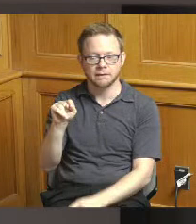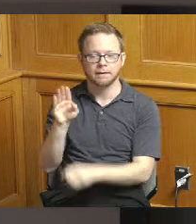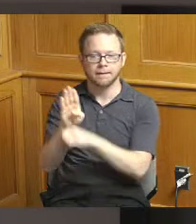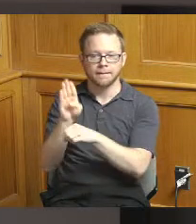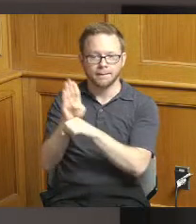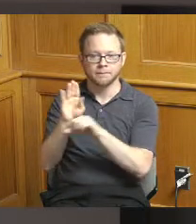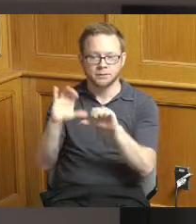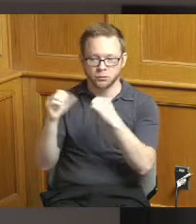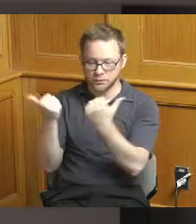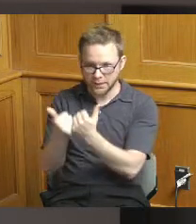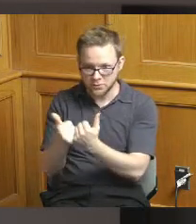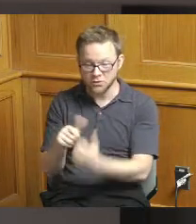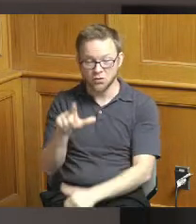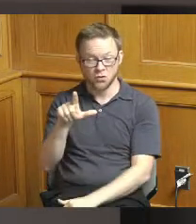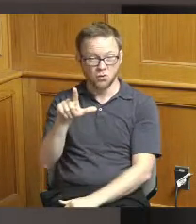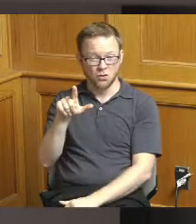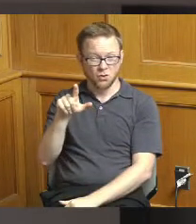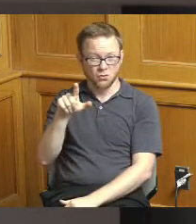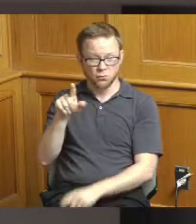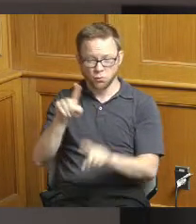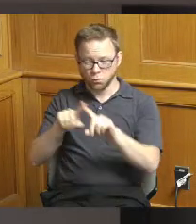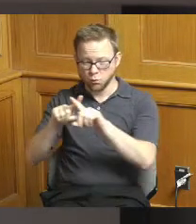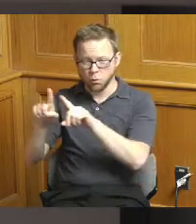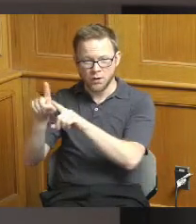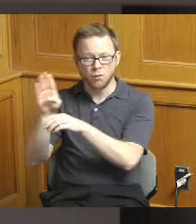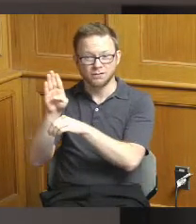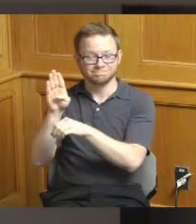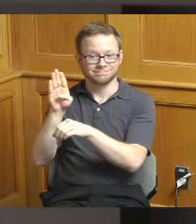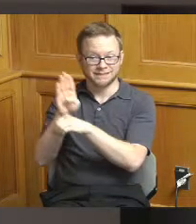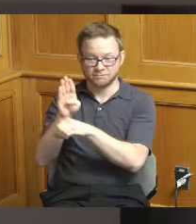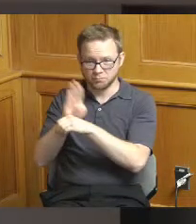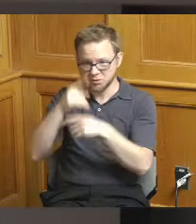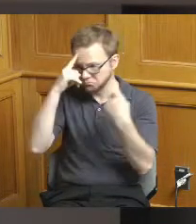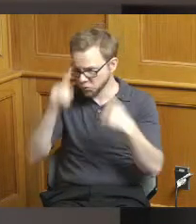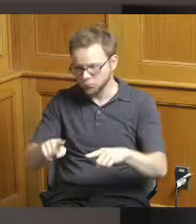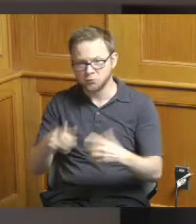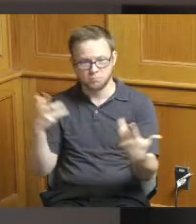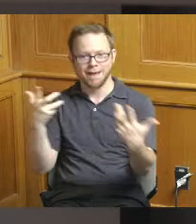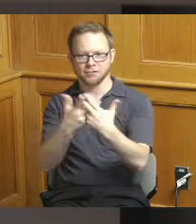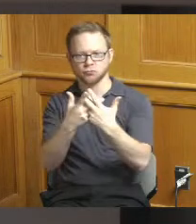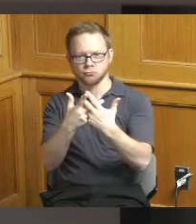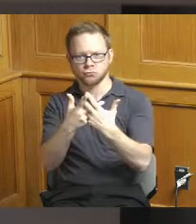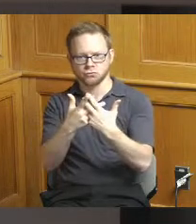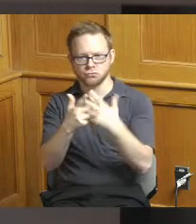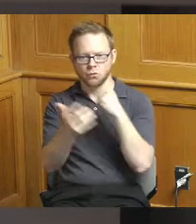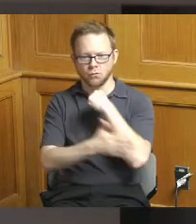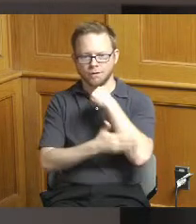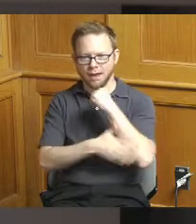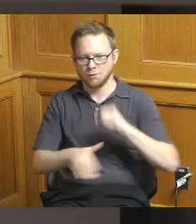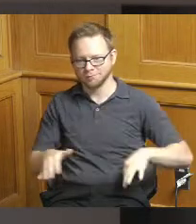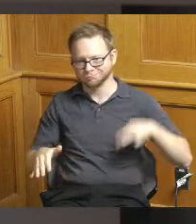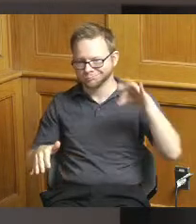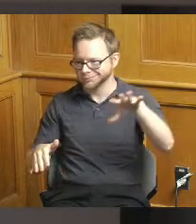they're able to submit match themselves for a variety of improvements things like new doors new